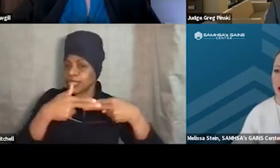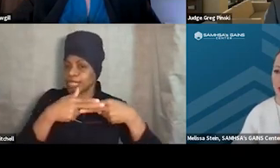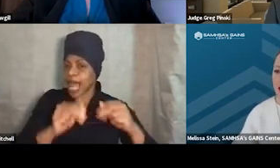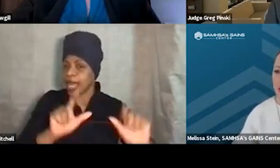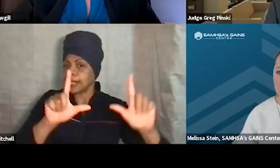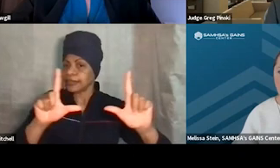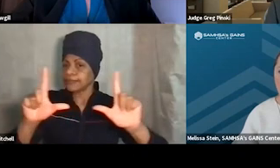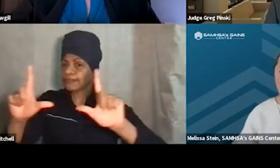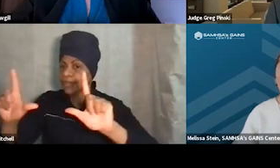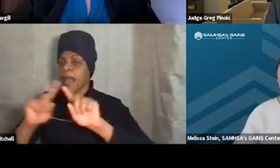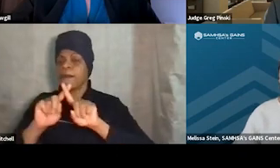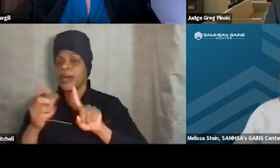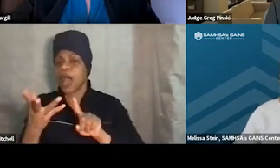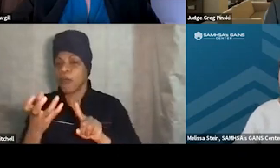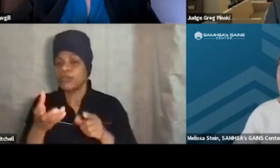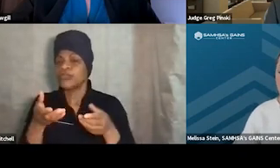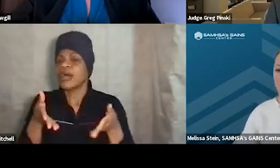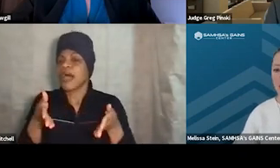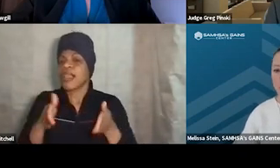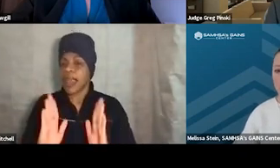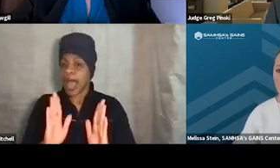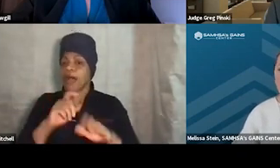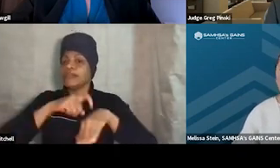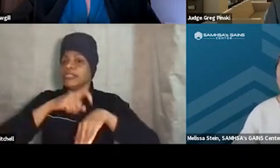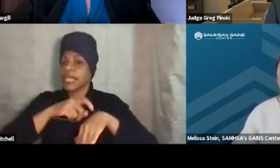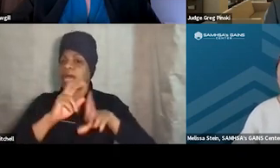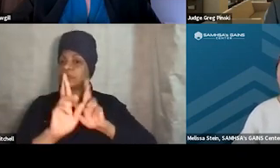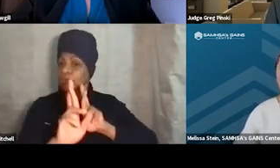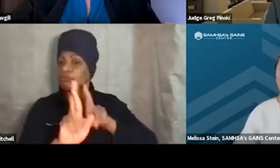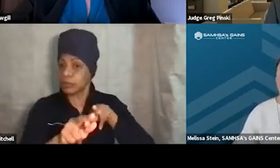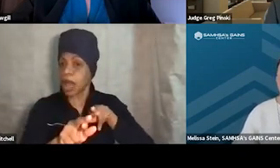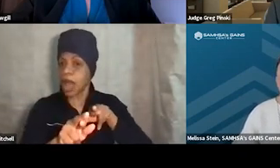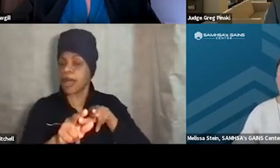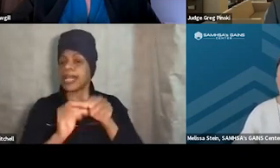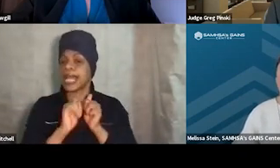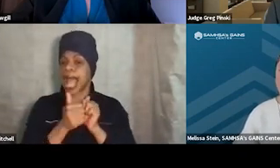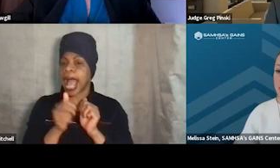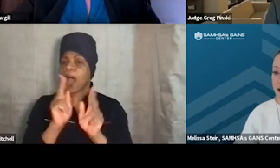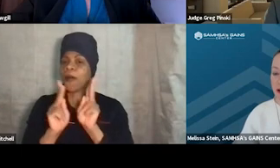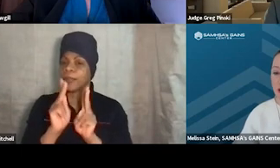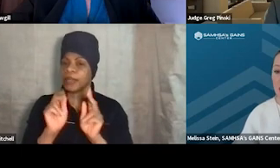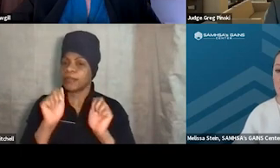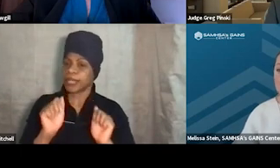and give you a chance to respond to some of those concerns, and, you know, how might people leverage incentives and sanctions